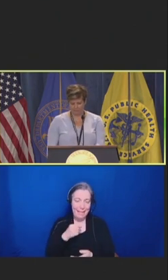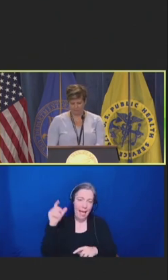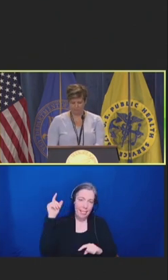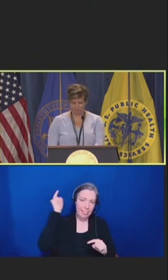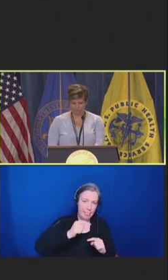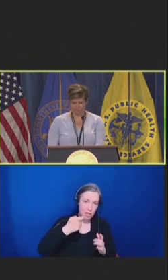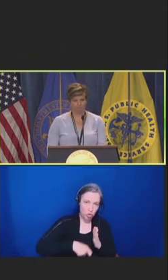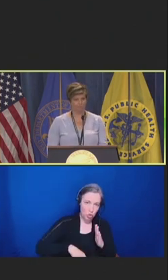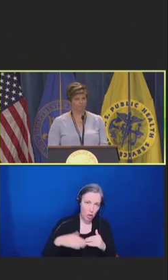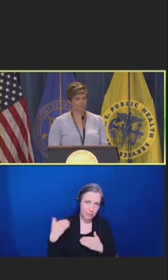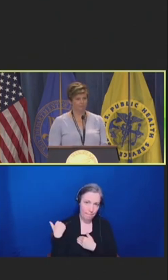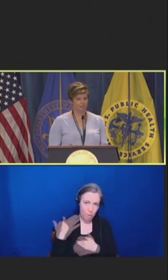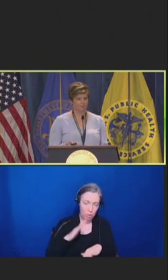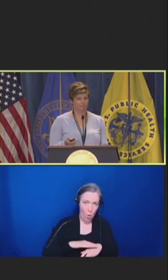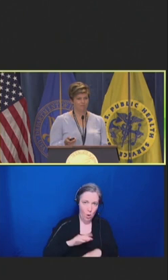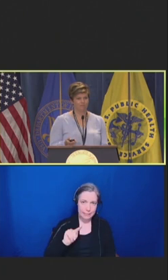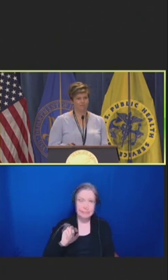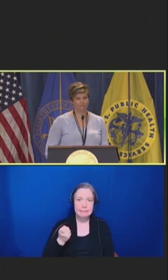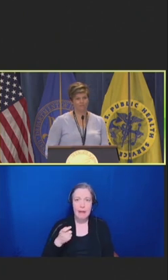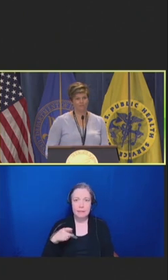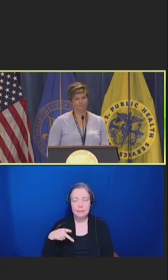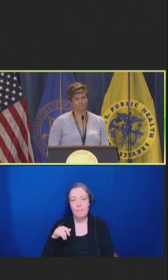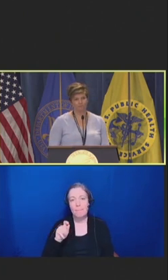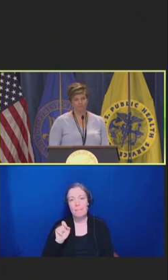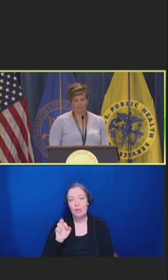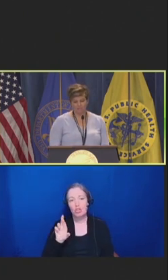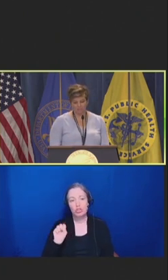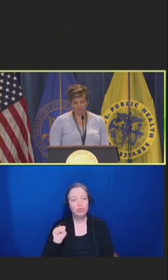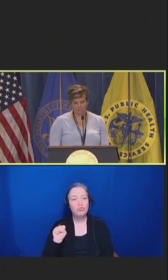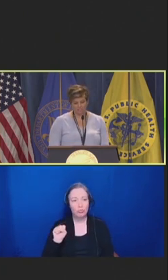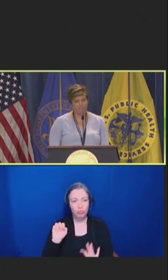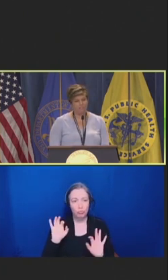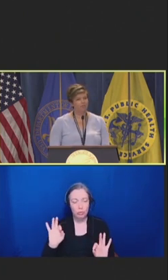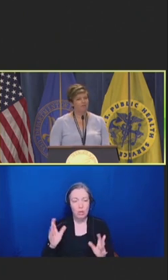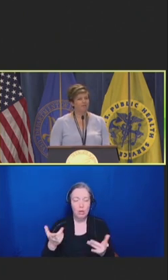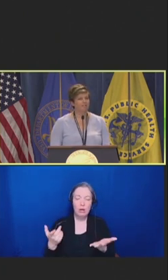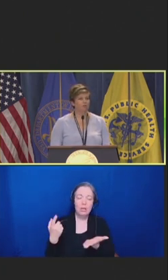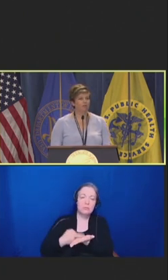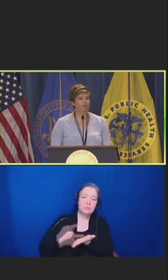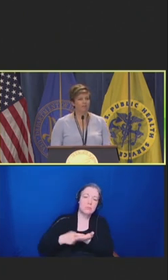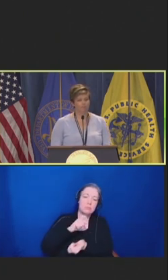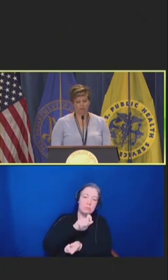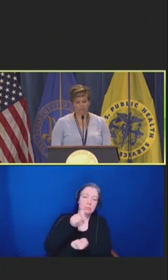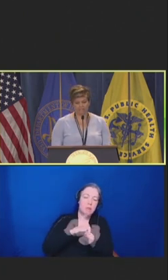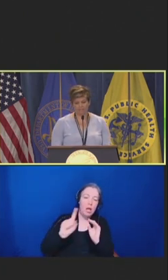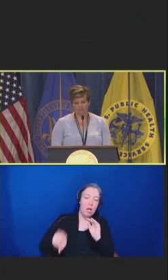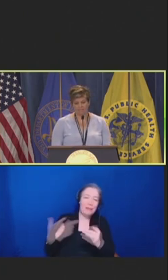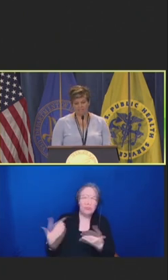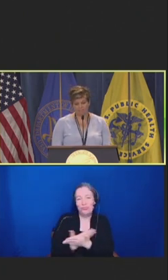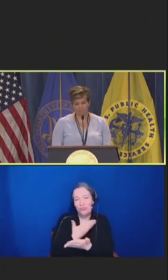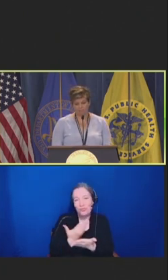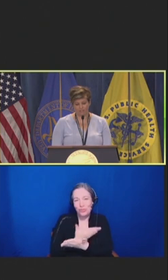So, I'm going to talk to you a little bit about the new Medicare Part D vaccine provision.